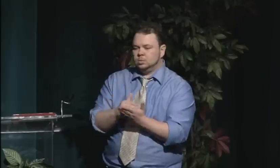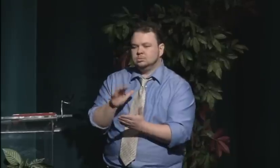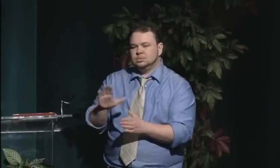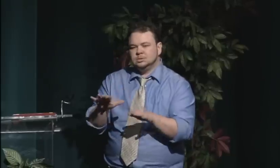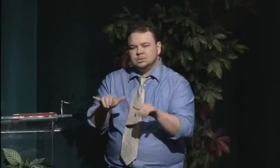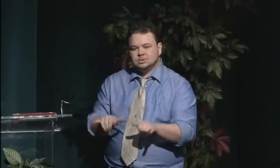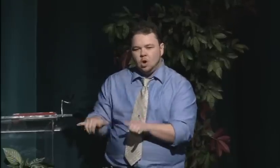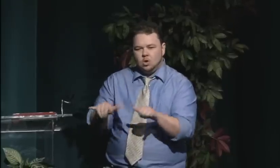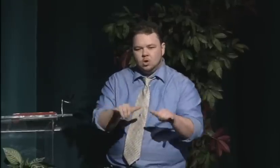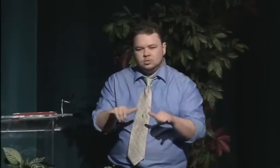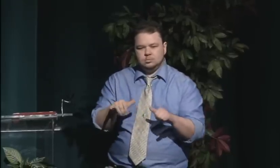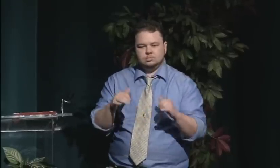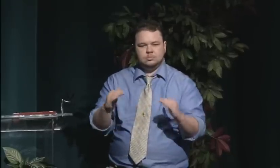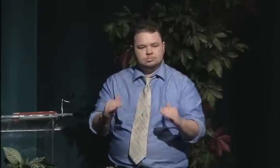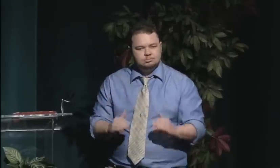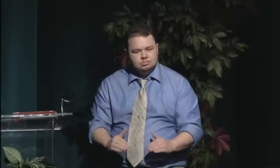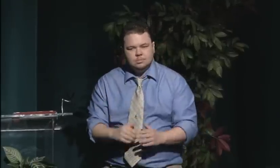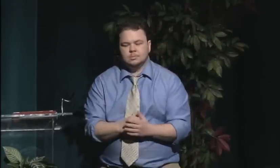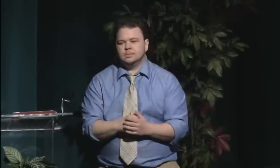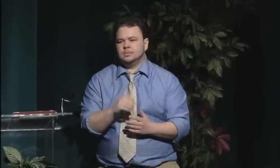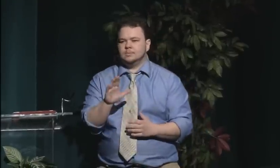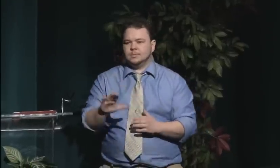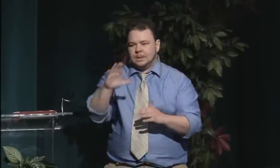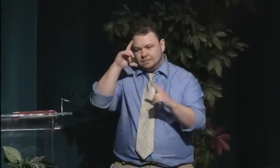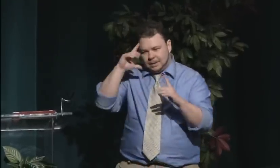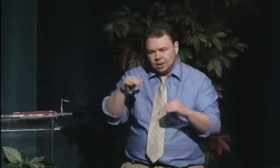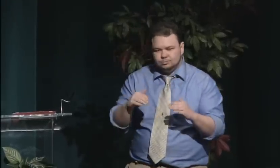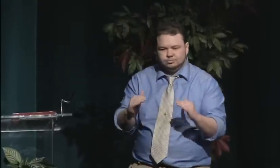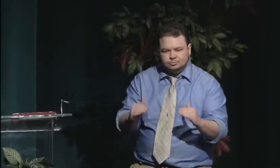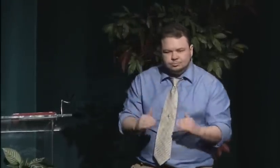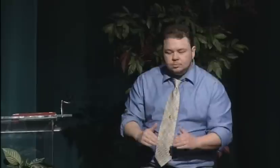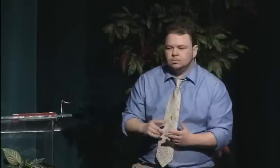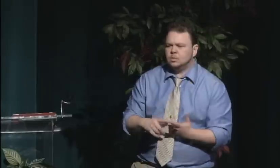to give this presentation about deaf women and their place in higher education.